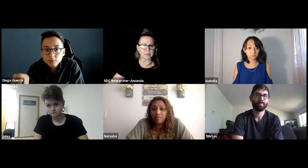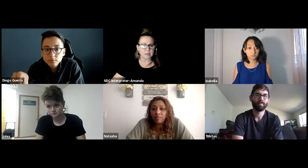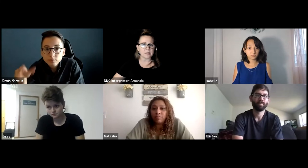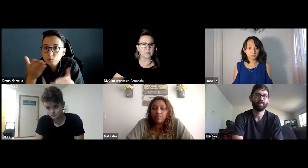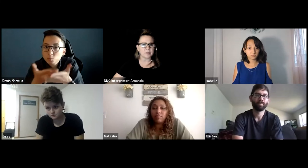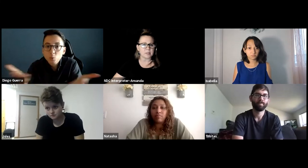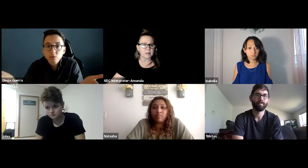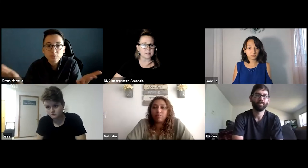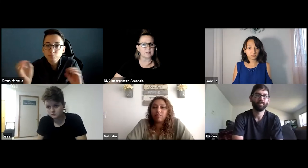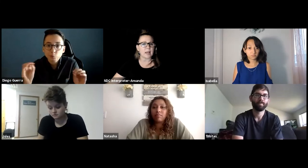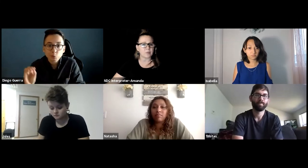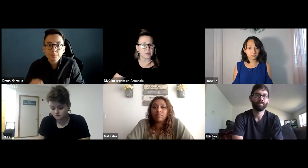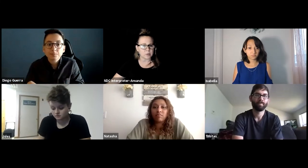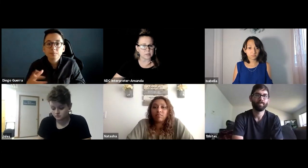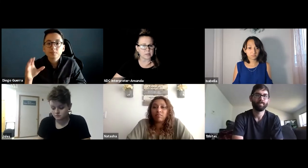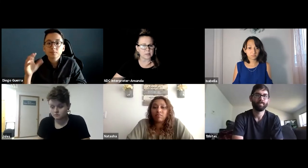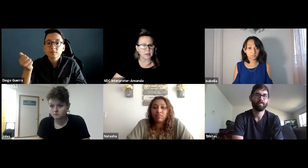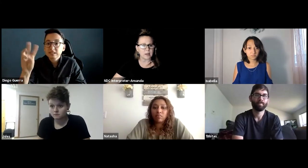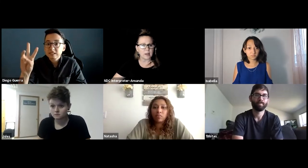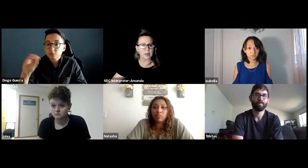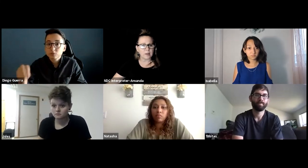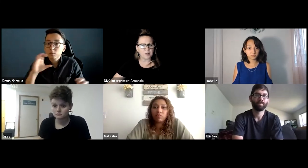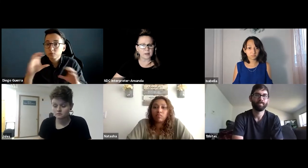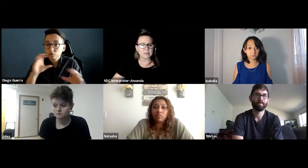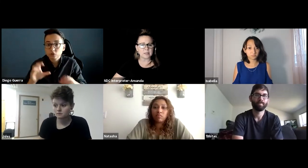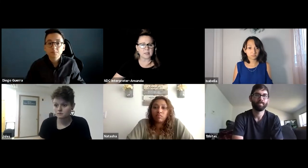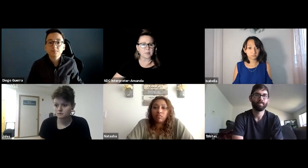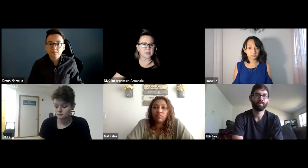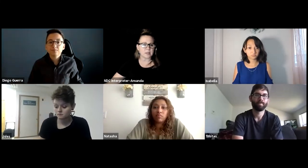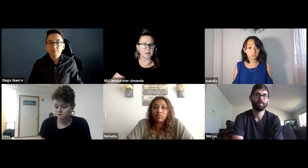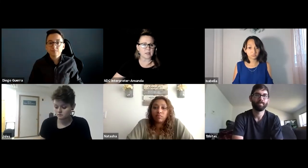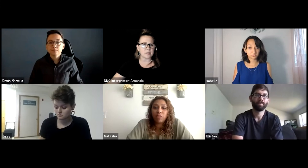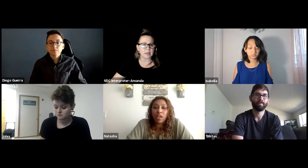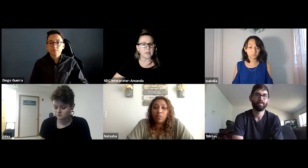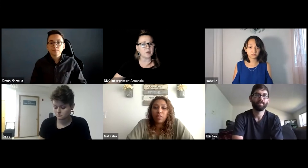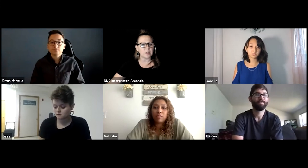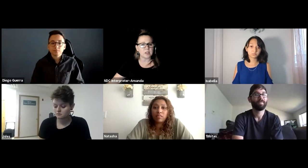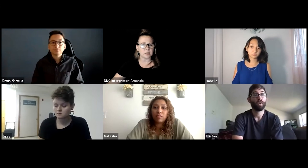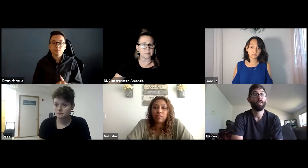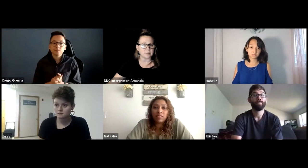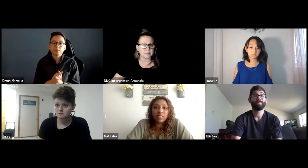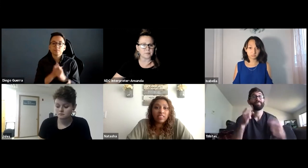16% say lack of resources, and finally 16% indicated communication.